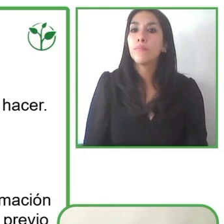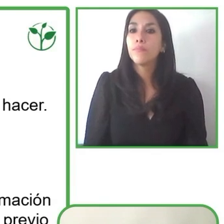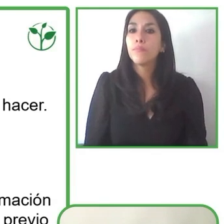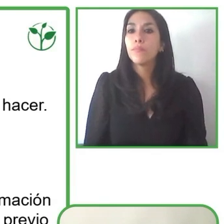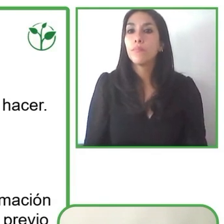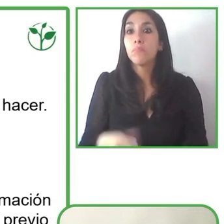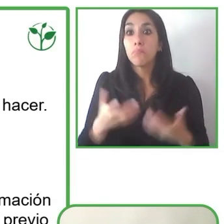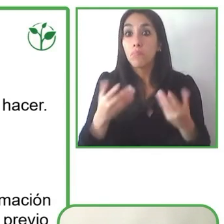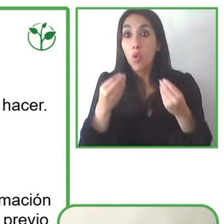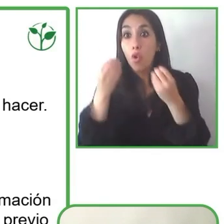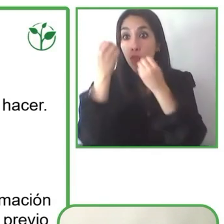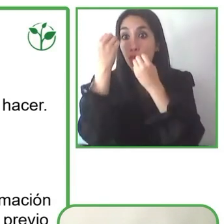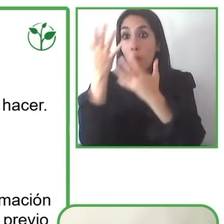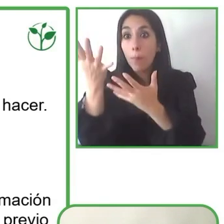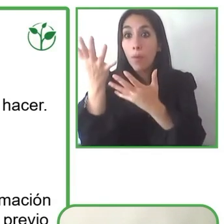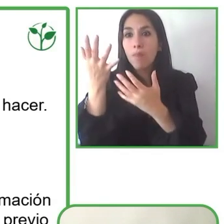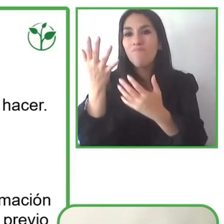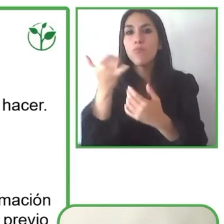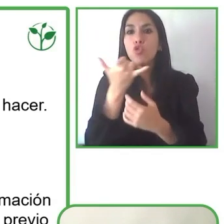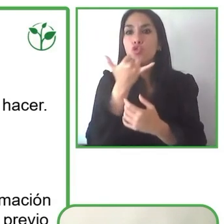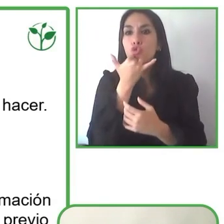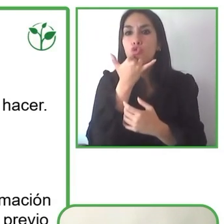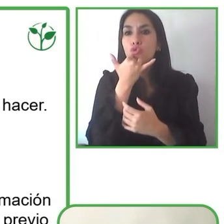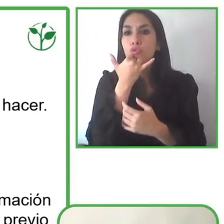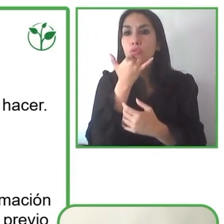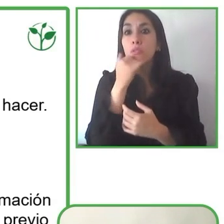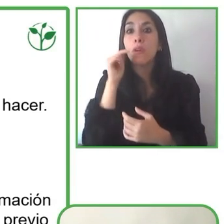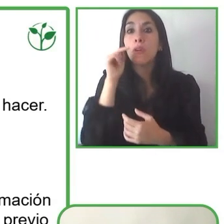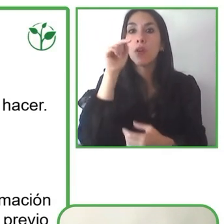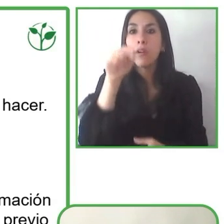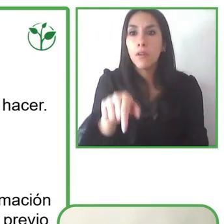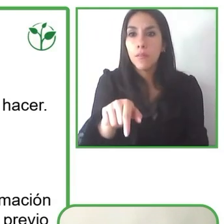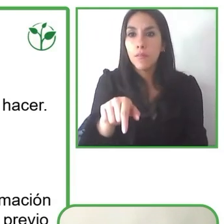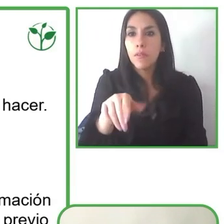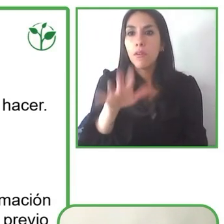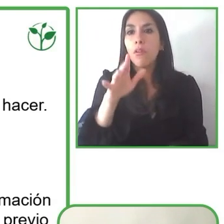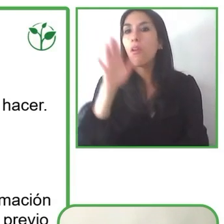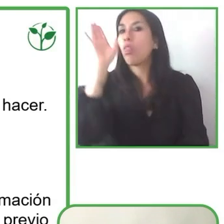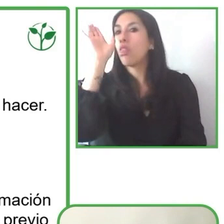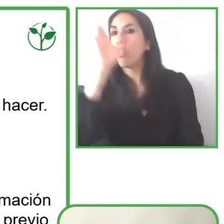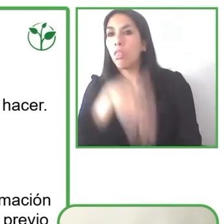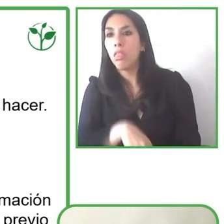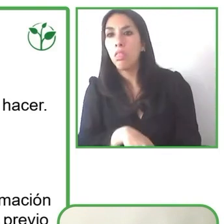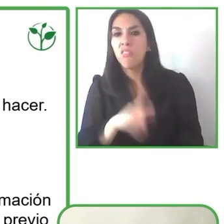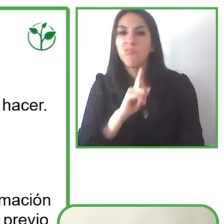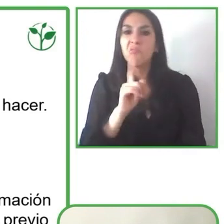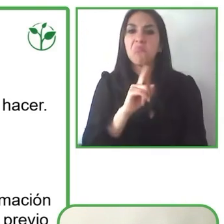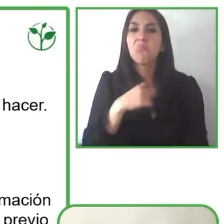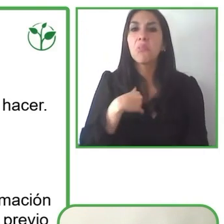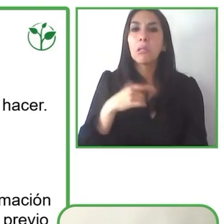but it perhaps doesn't provide that information that you need. It isn't quite what you expects.